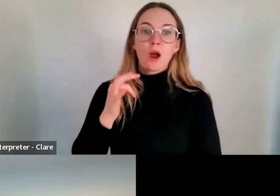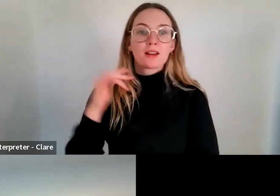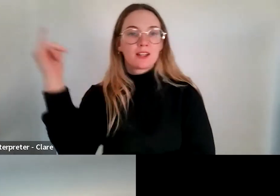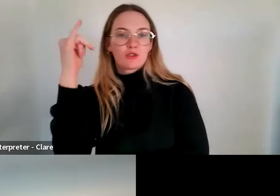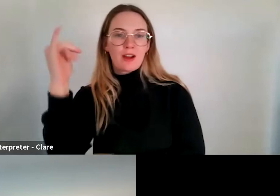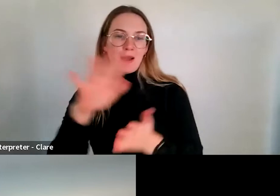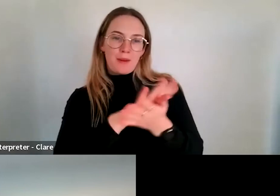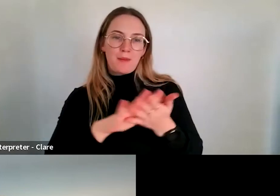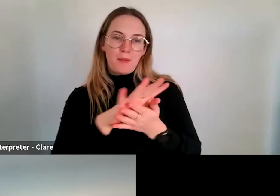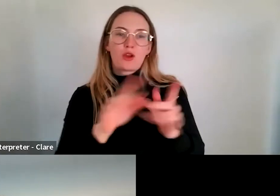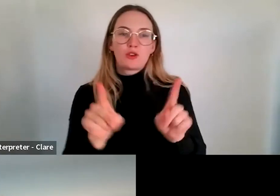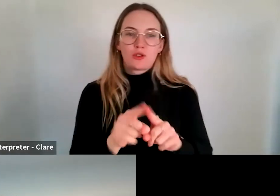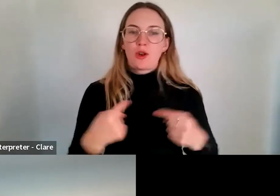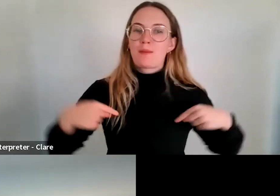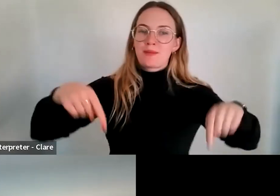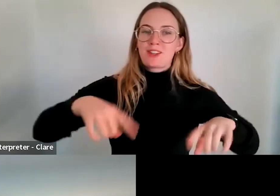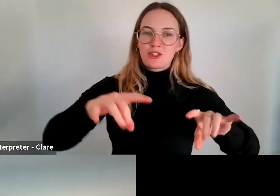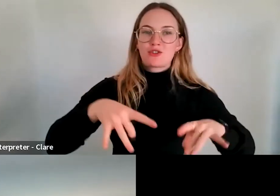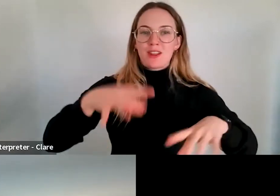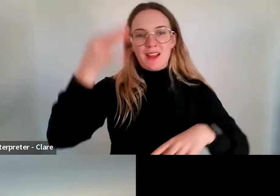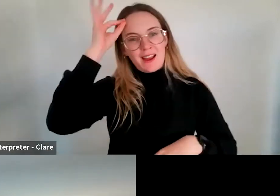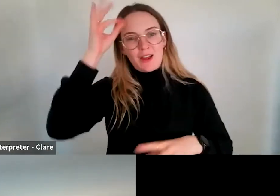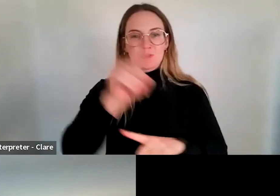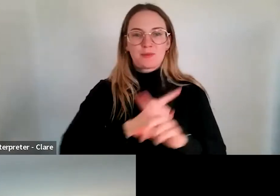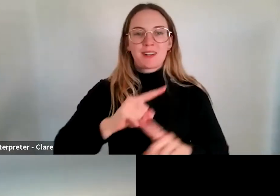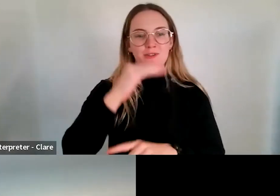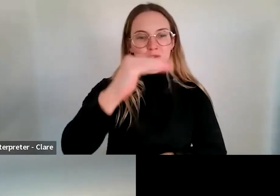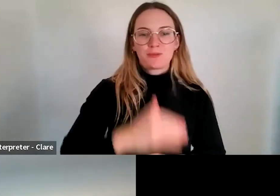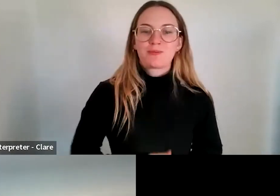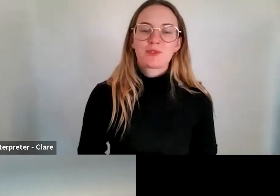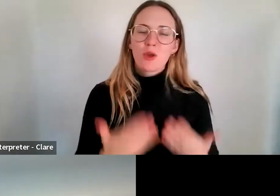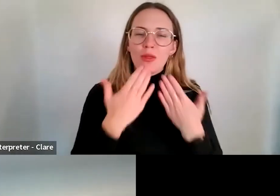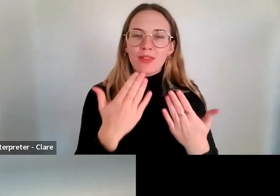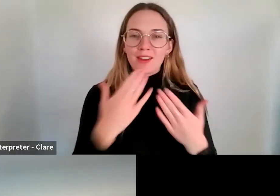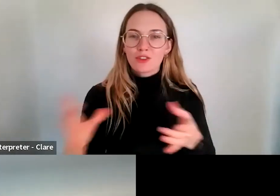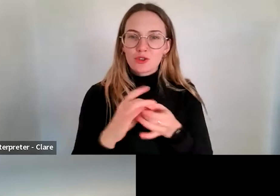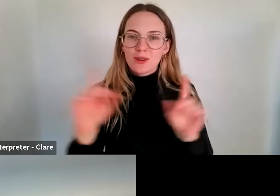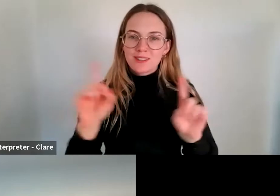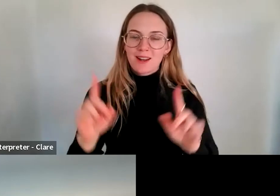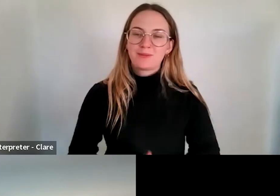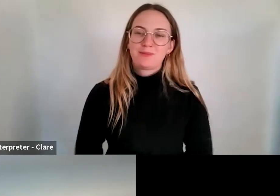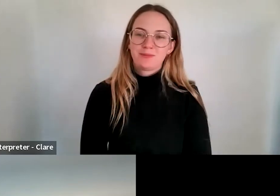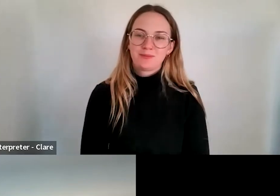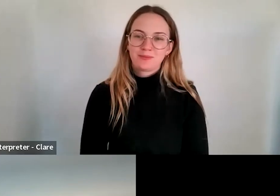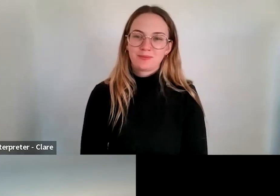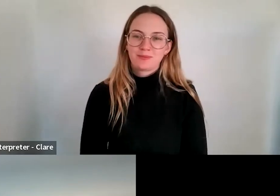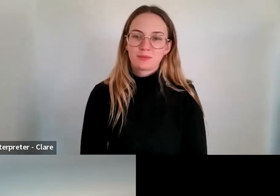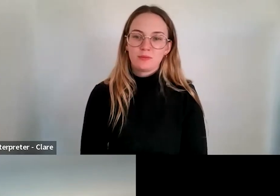of the Australia Council small meeting rooms. Thanks for joining us all today. Thank you. And we're